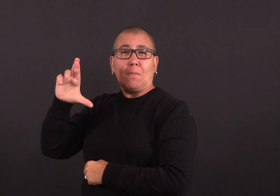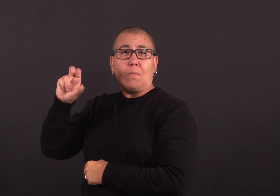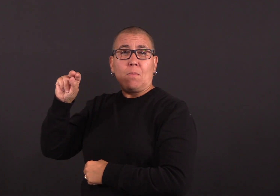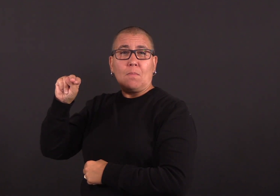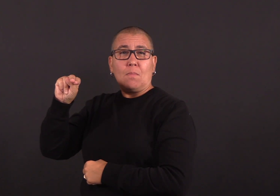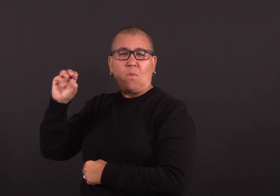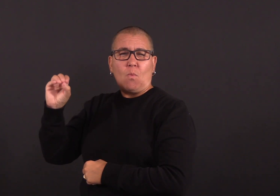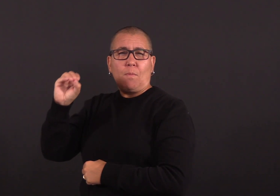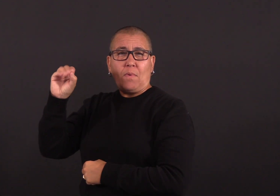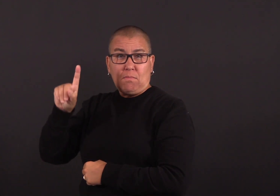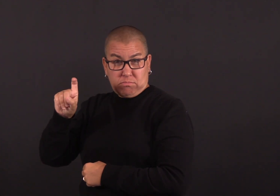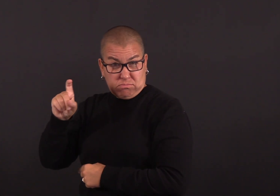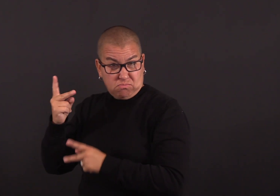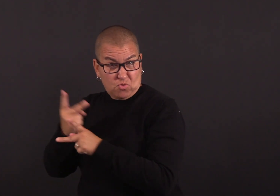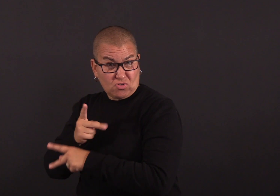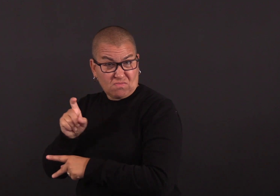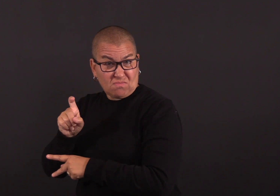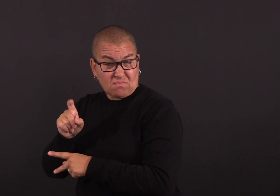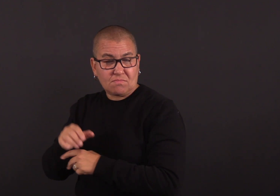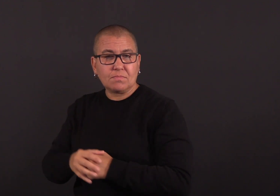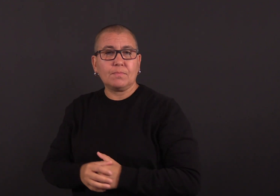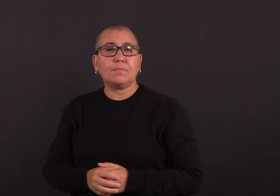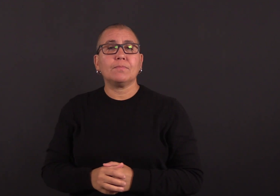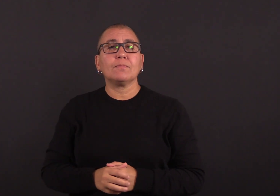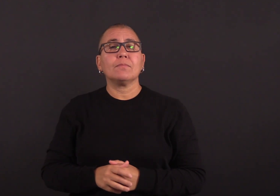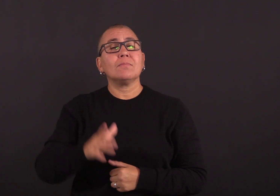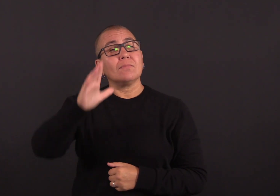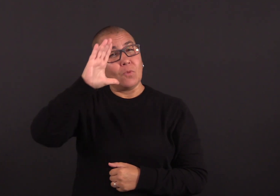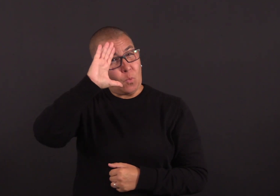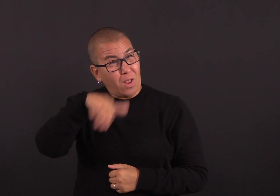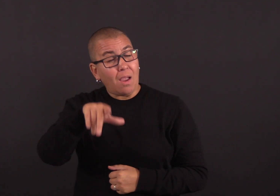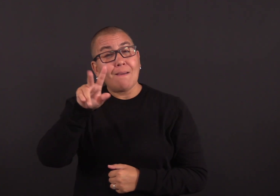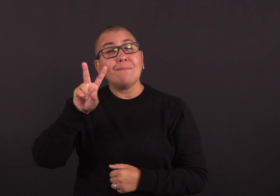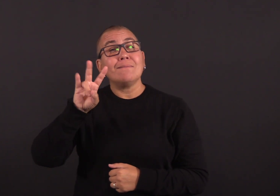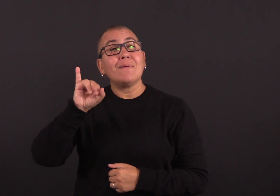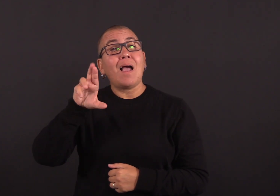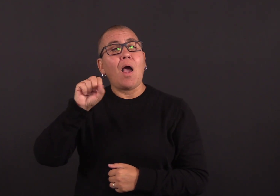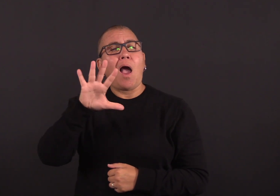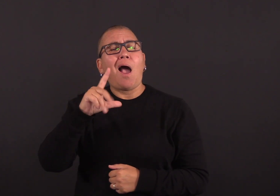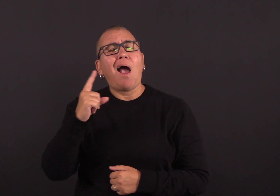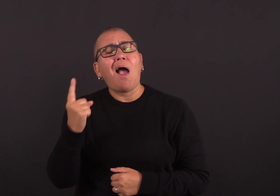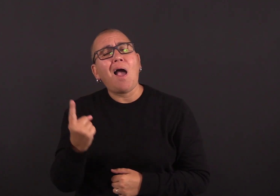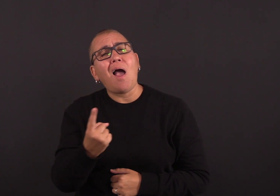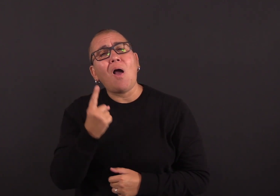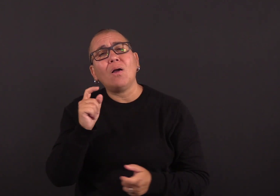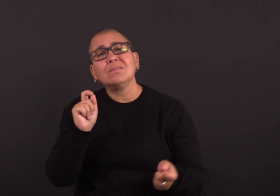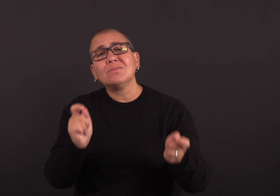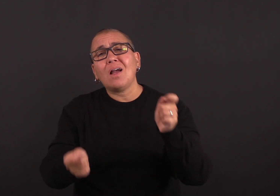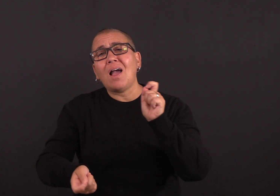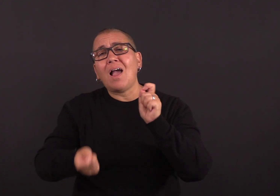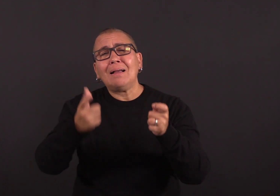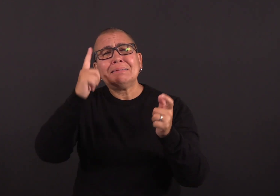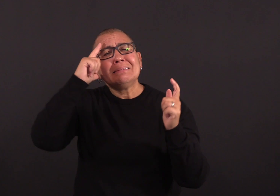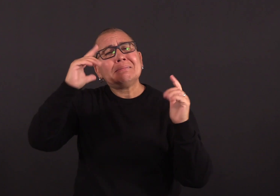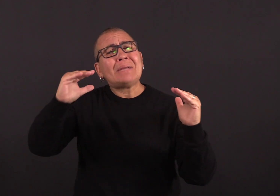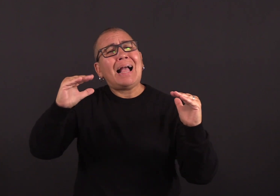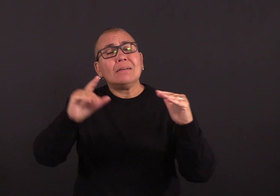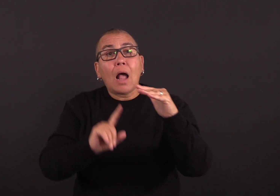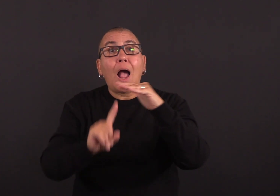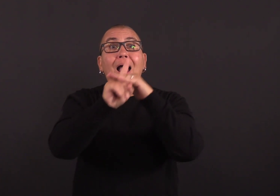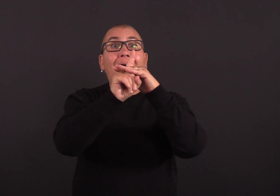Viruses mutate, so it was only a matter of time before yet another new SARS-CoV-2 strain (the